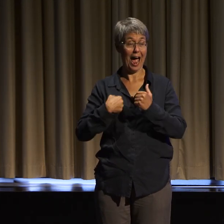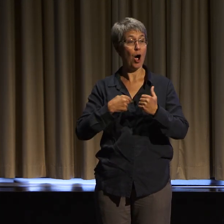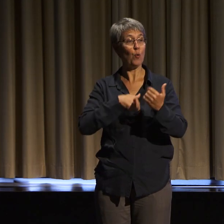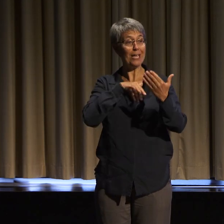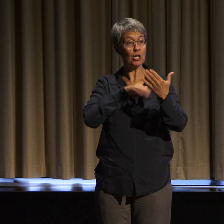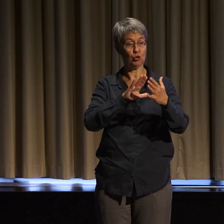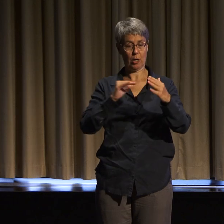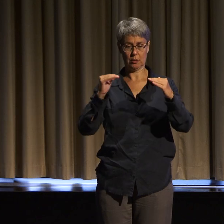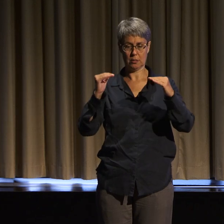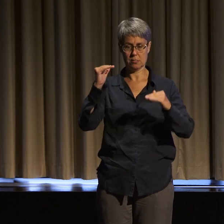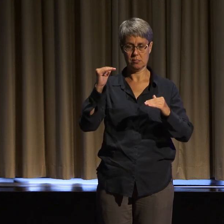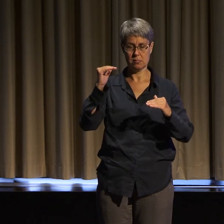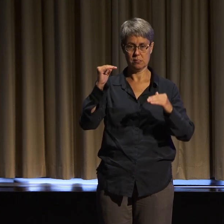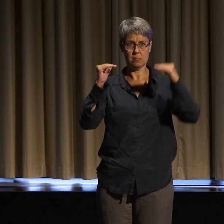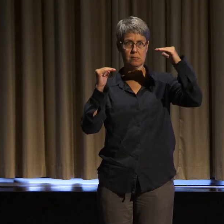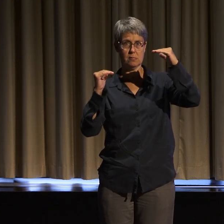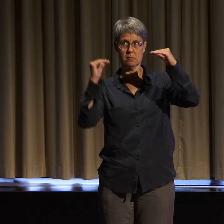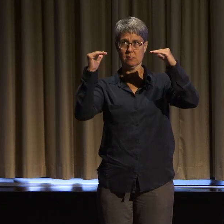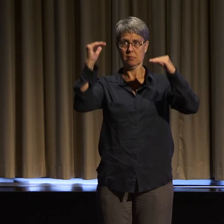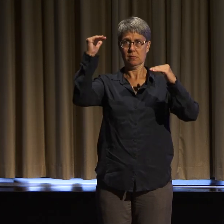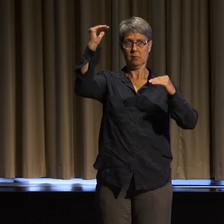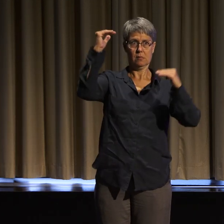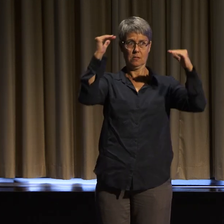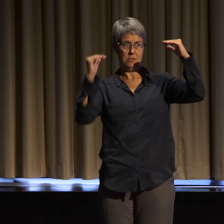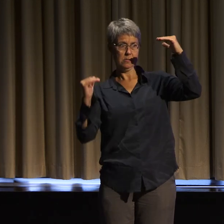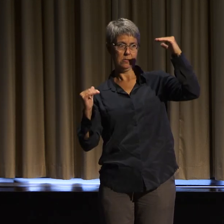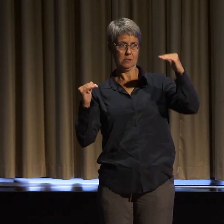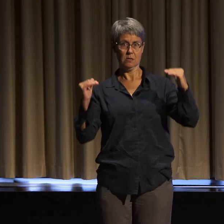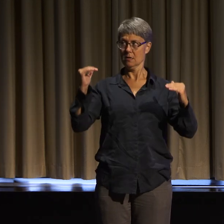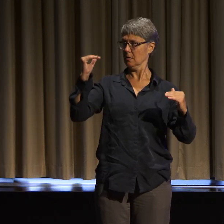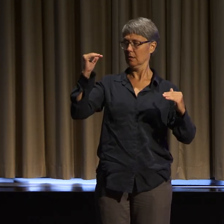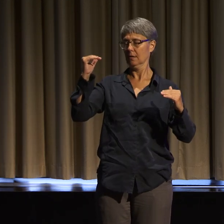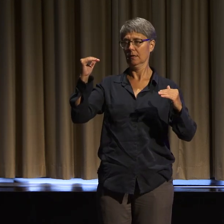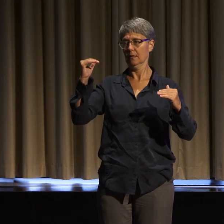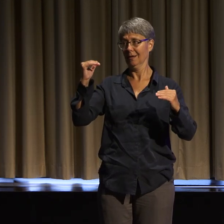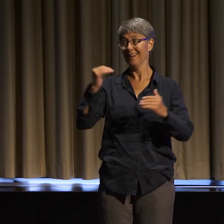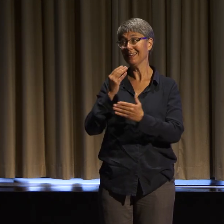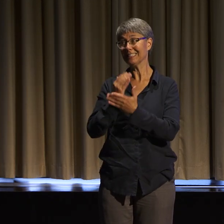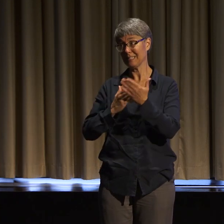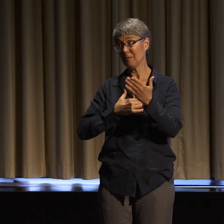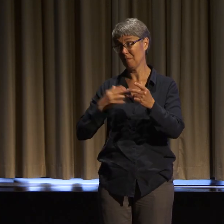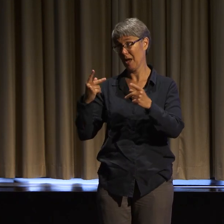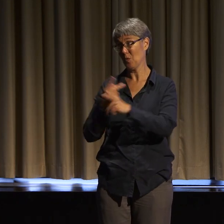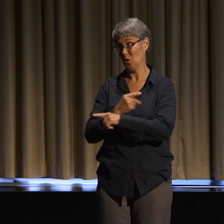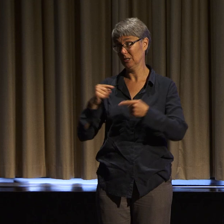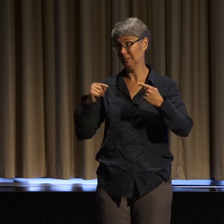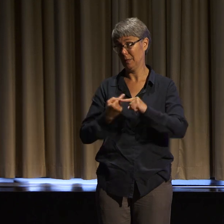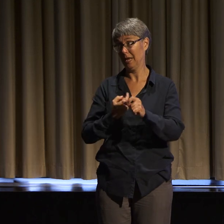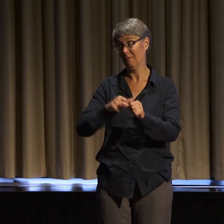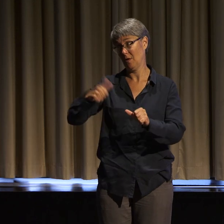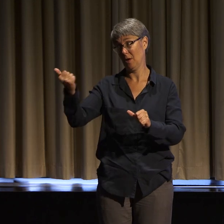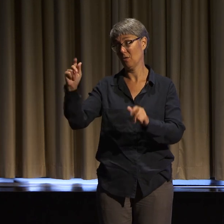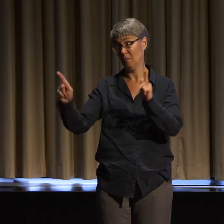when I say this, that some of my deepest wounds have come from other disabled people